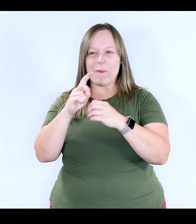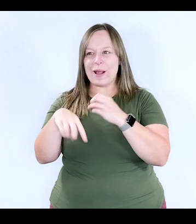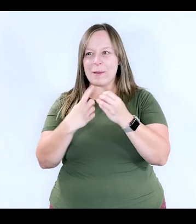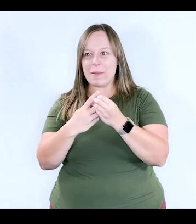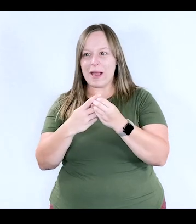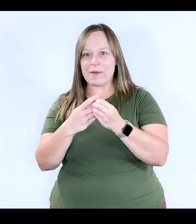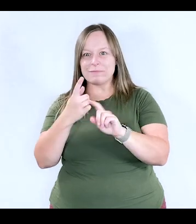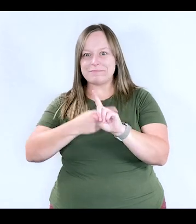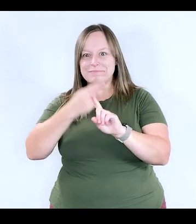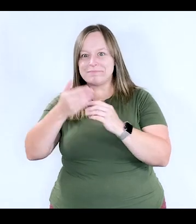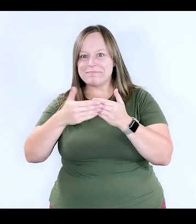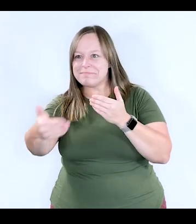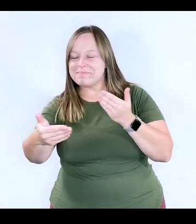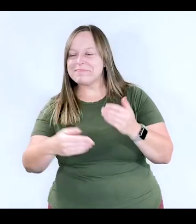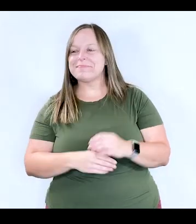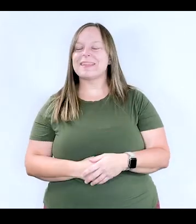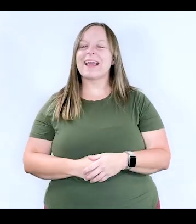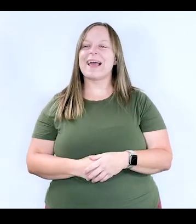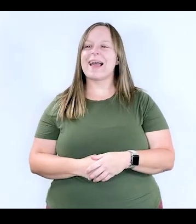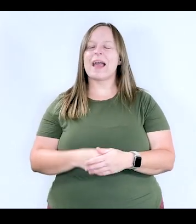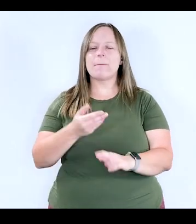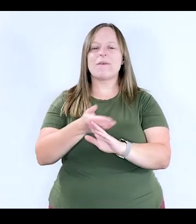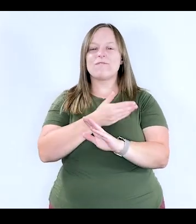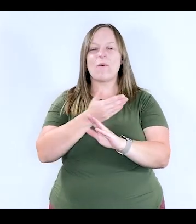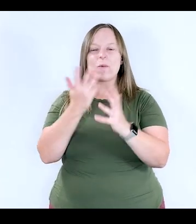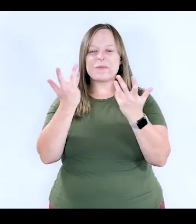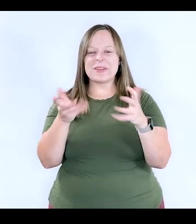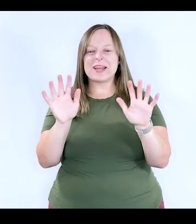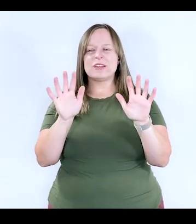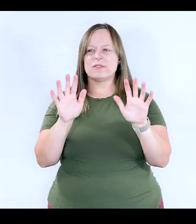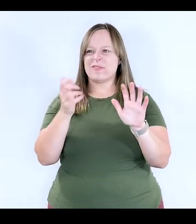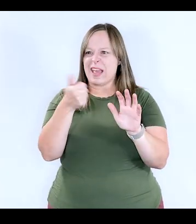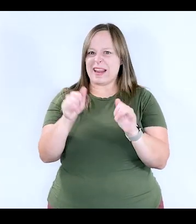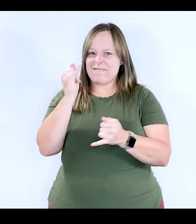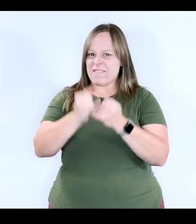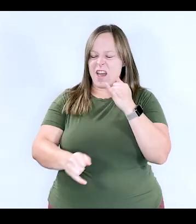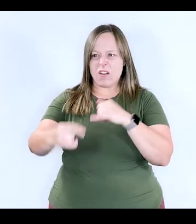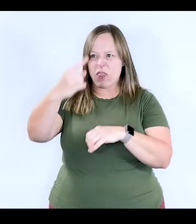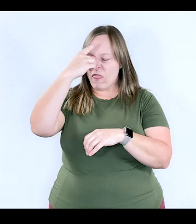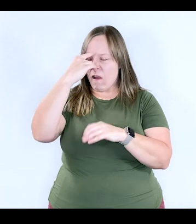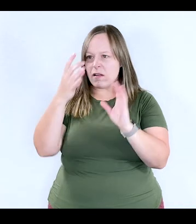about what we're going to do for the rest of the month. And before we sign off, do you have any final thoughts